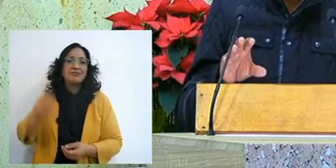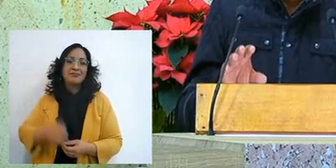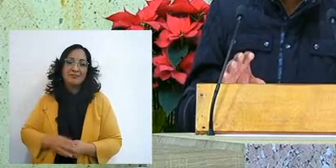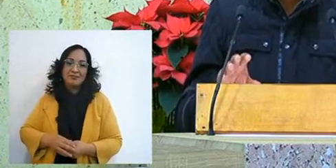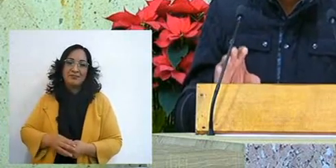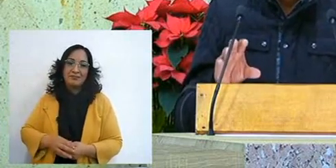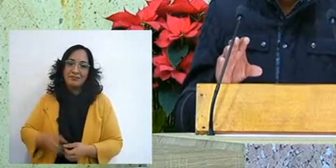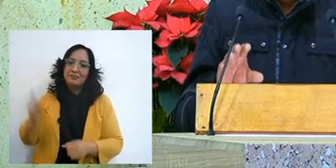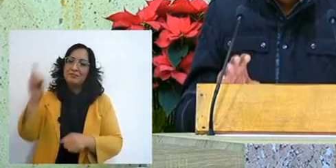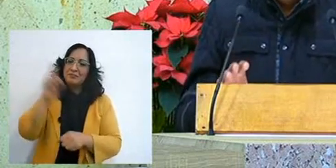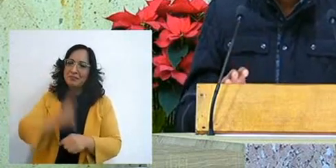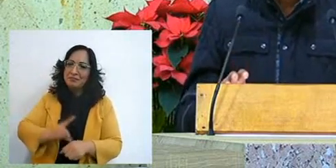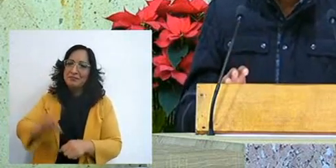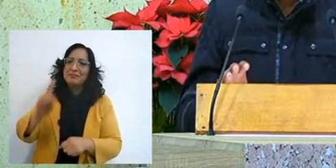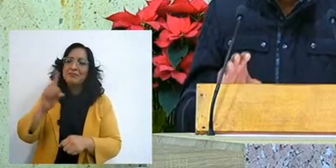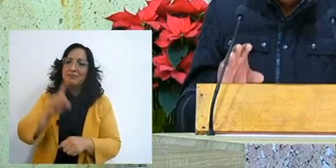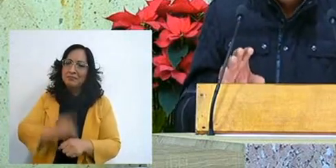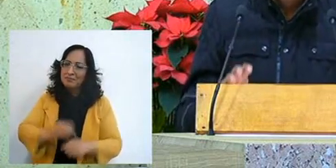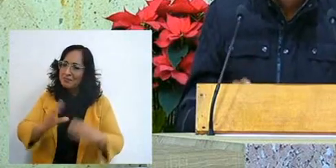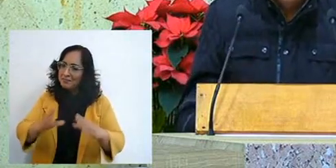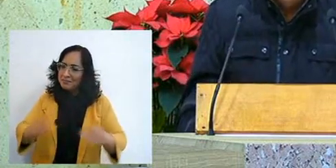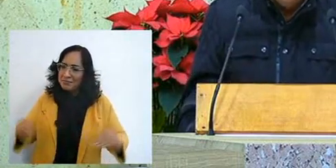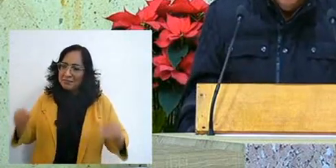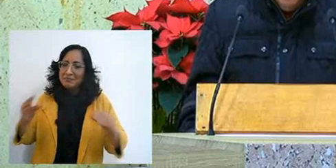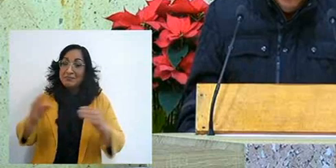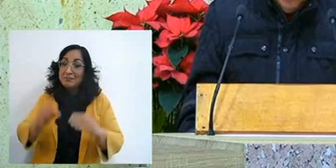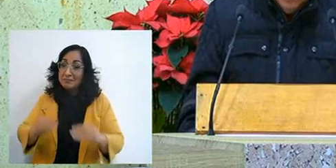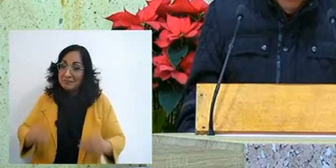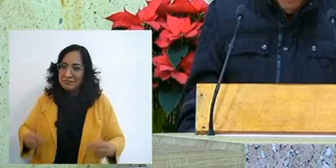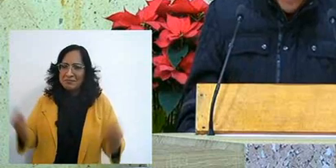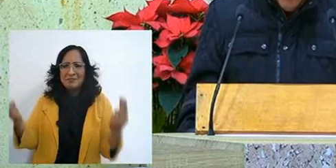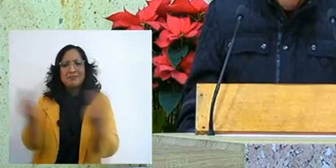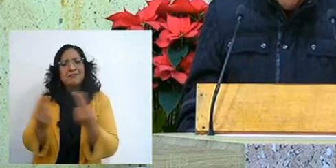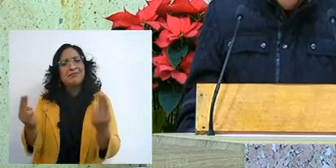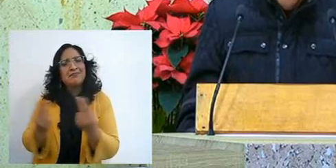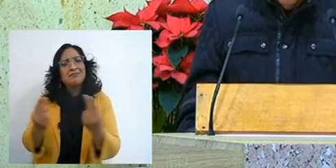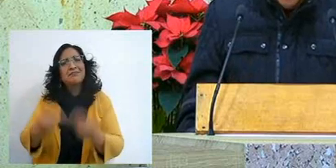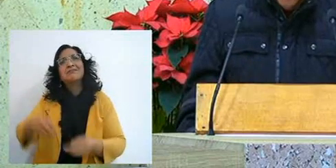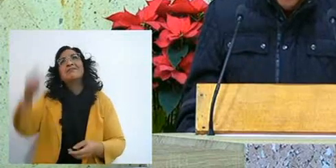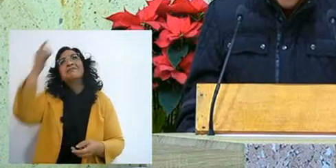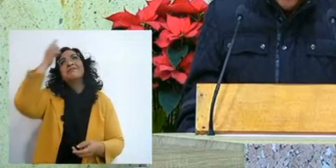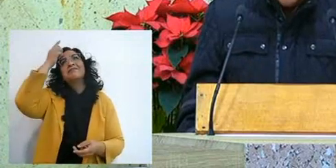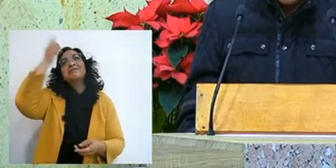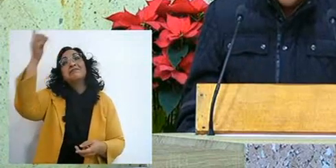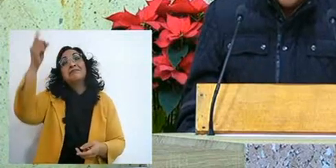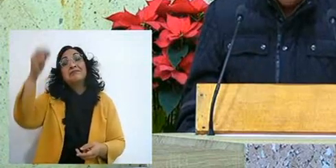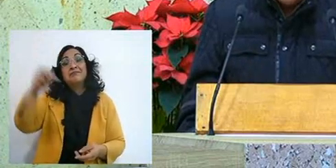but day by day learn to depend on him, in our prayers that we make,